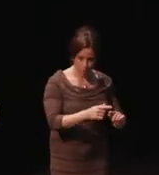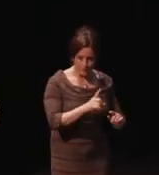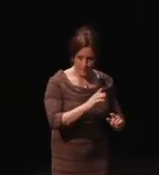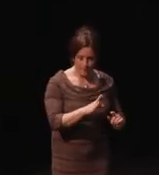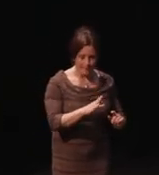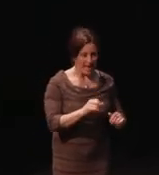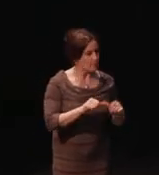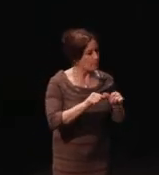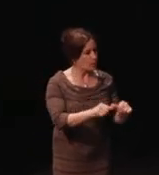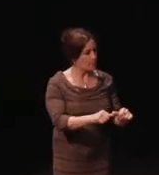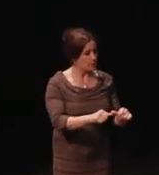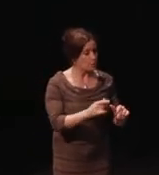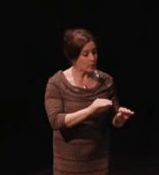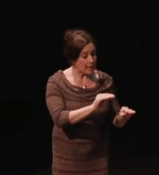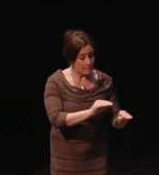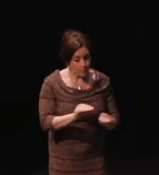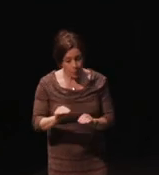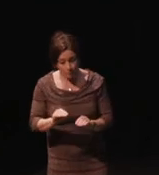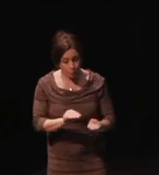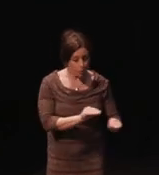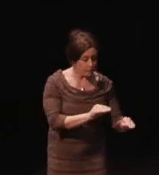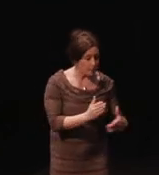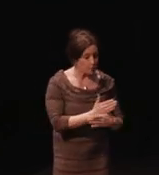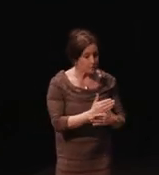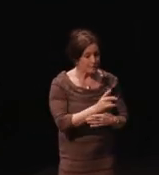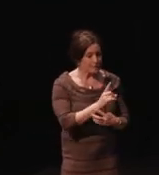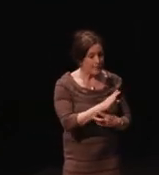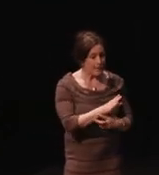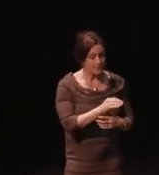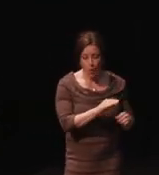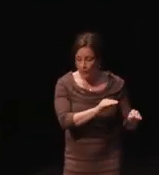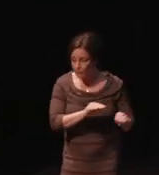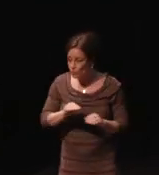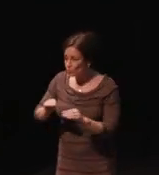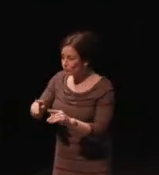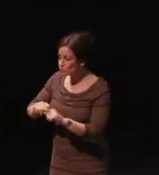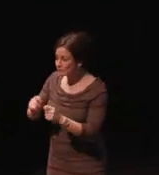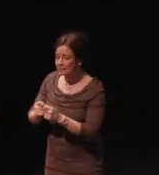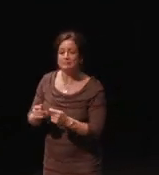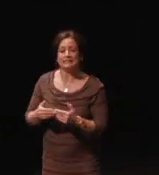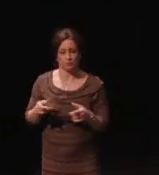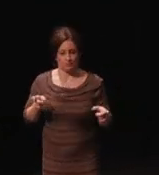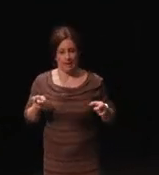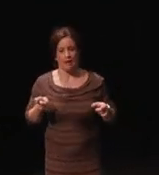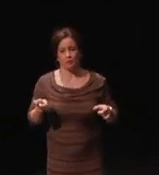databases, we can move them to teams, it's really easy to manage and this will be going forward,